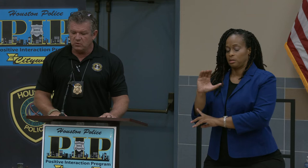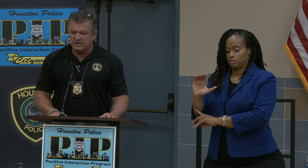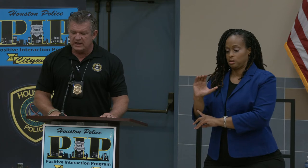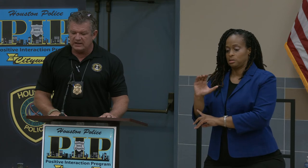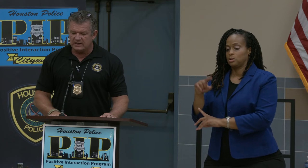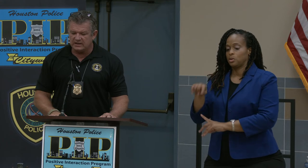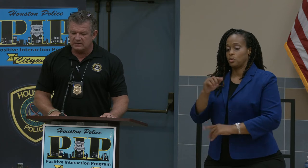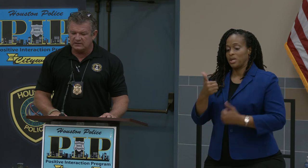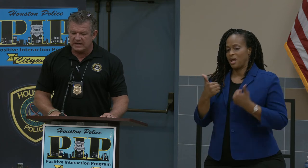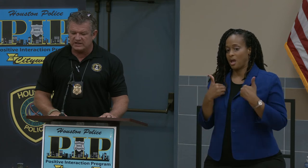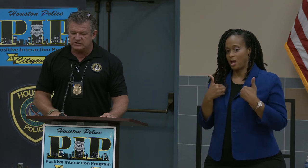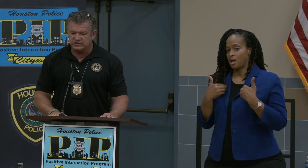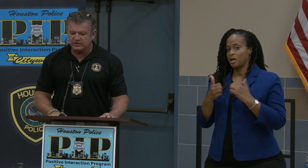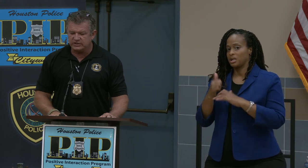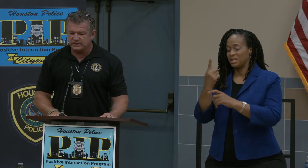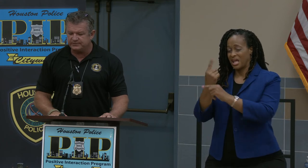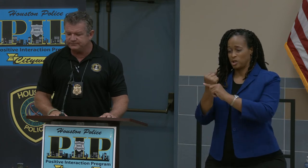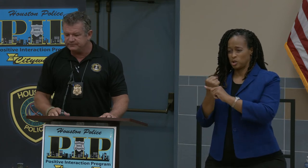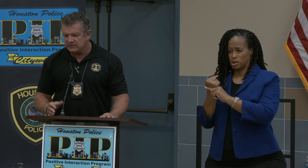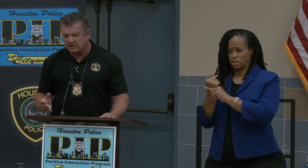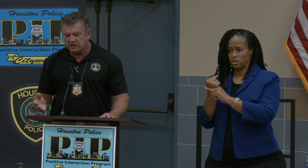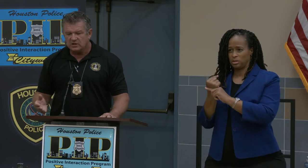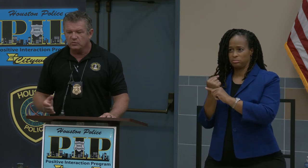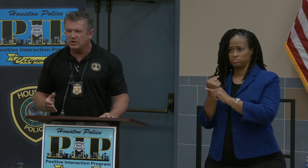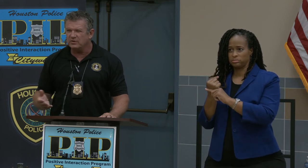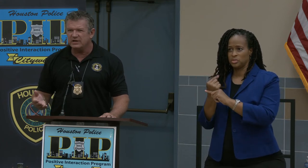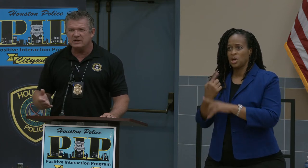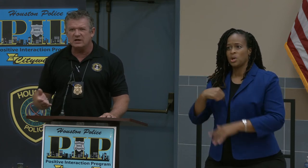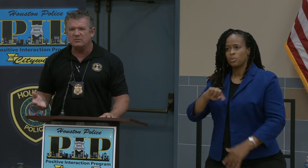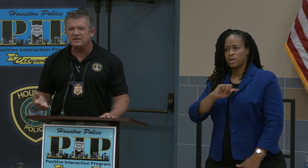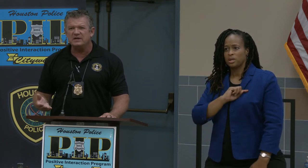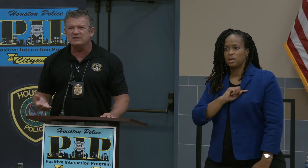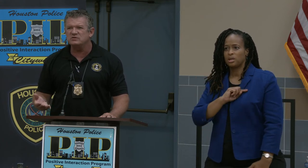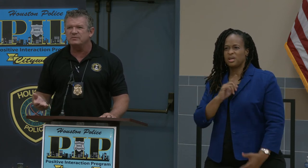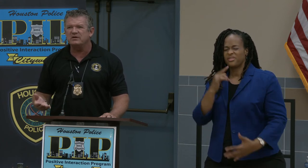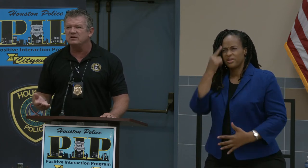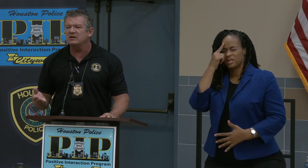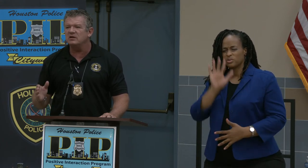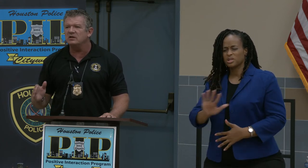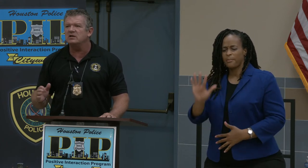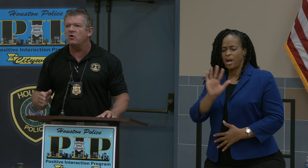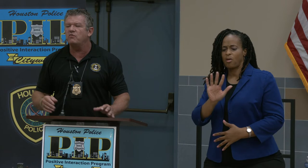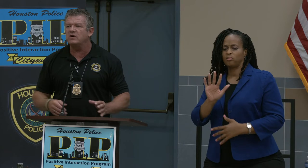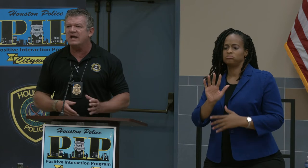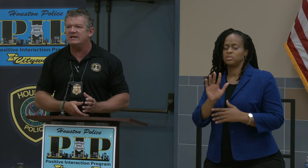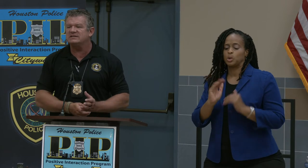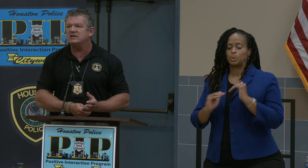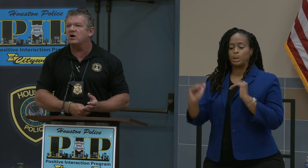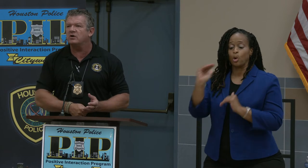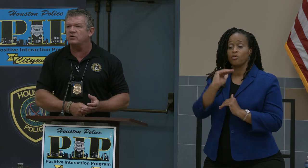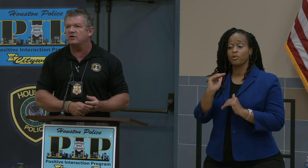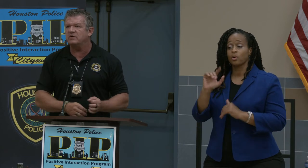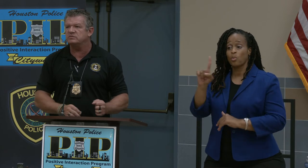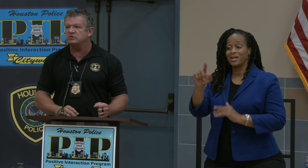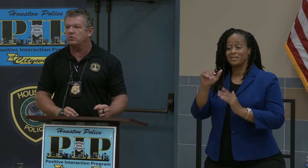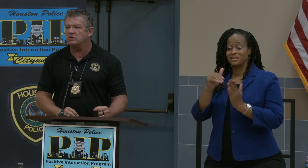we had last year -- we were at -- I think there was a little over 1800 of them stolen.